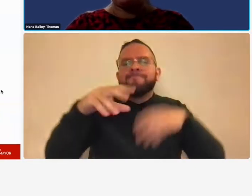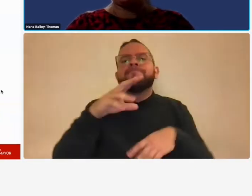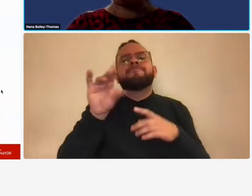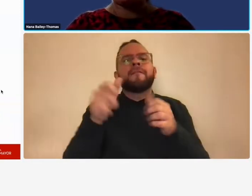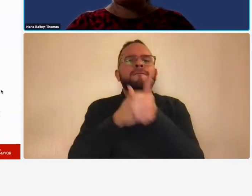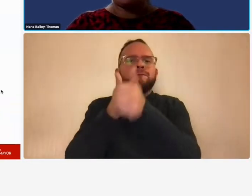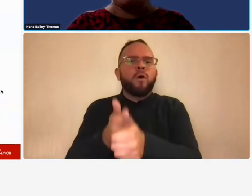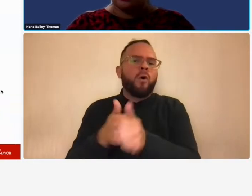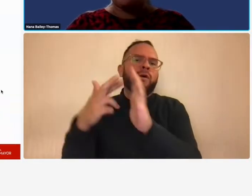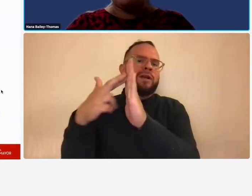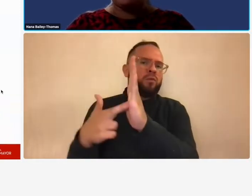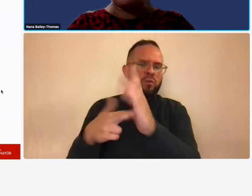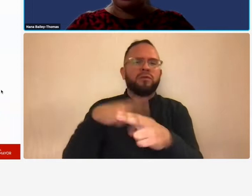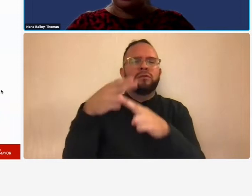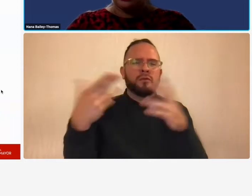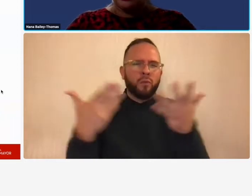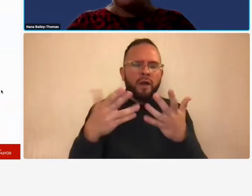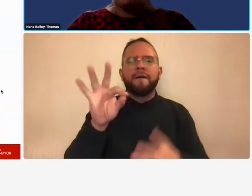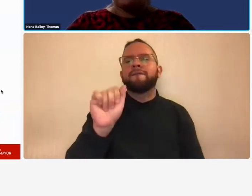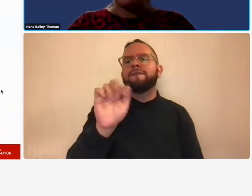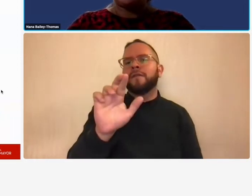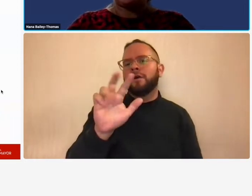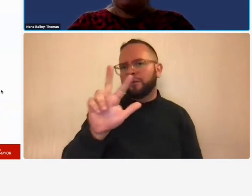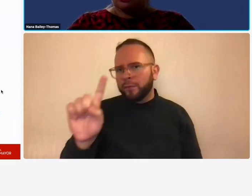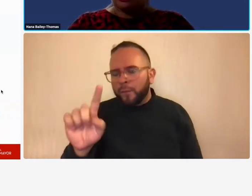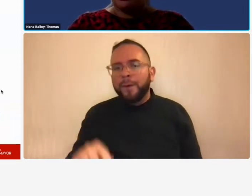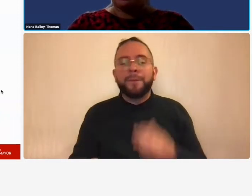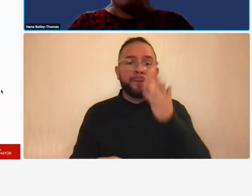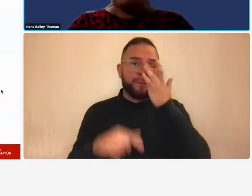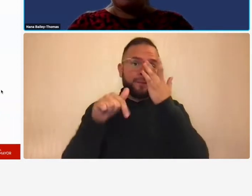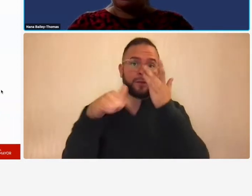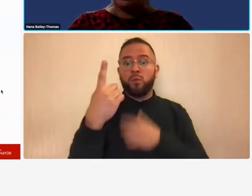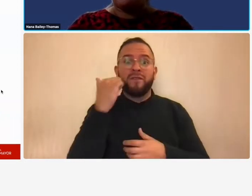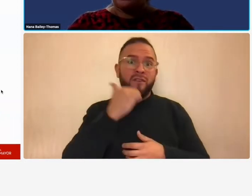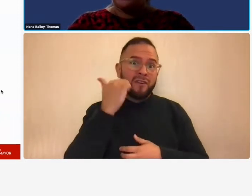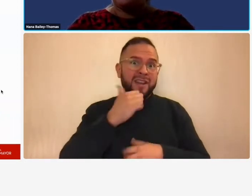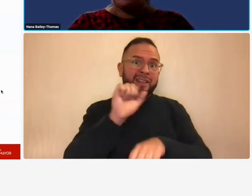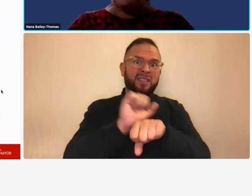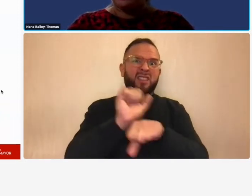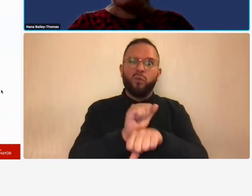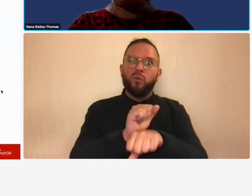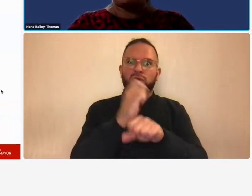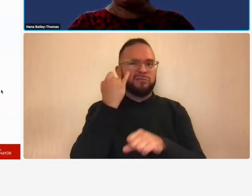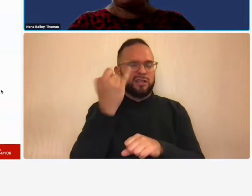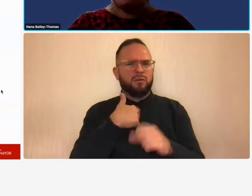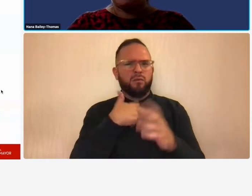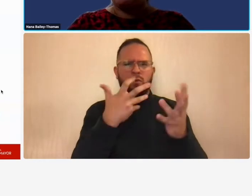far31 it's one of our daily working principles to ensure that dbe and small businesses are prepared